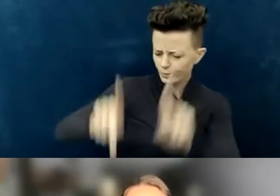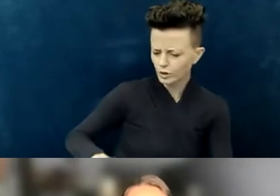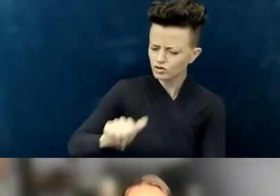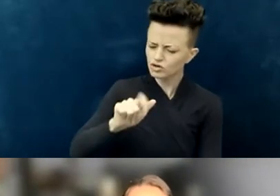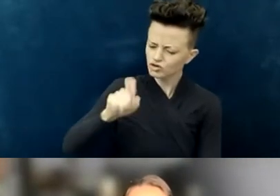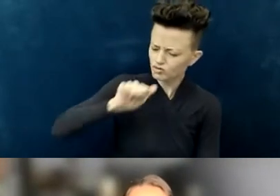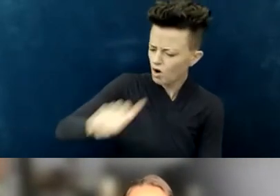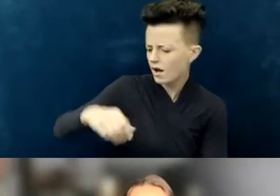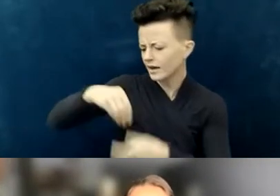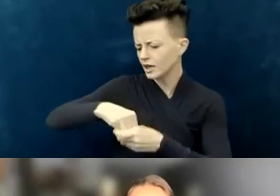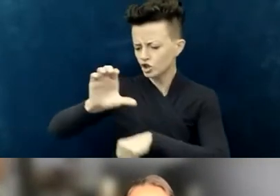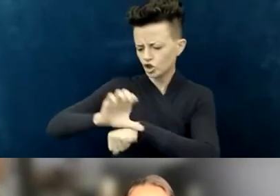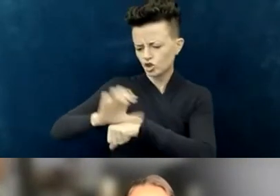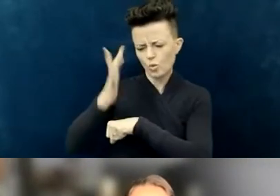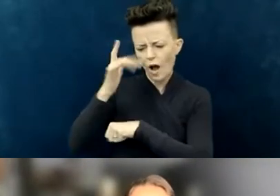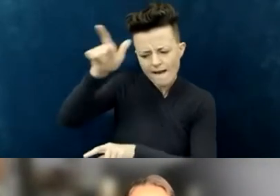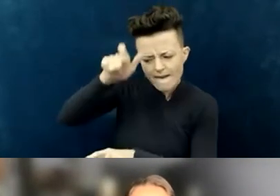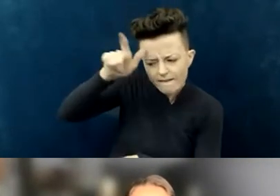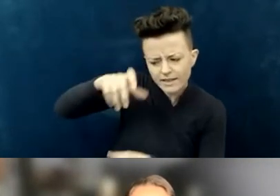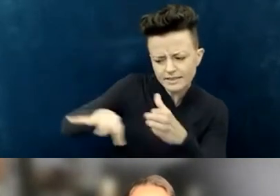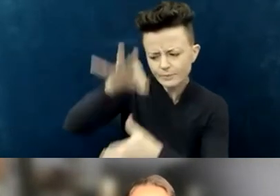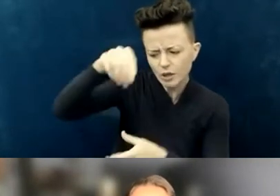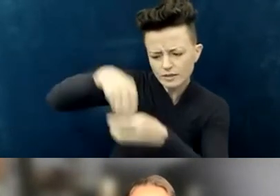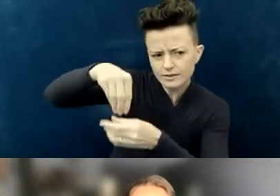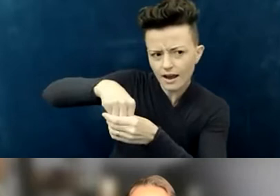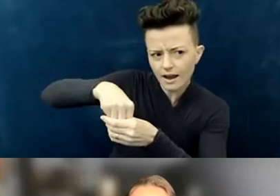The pastor's response was, the following Sunday,